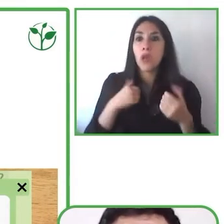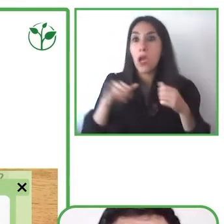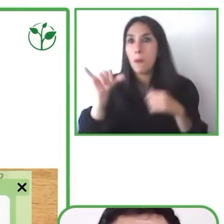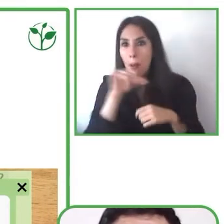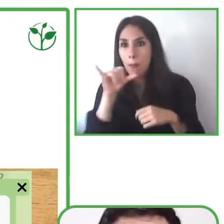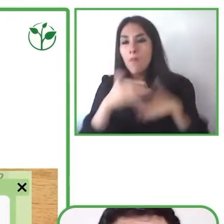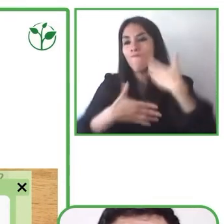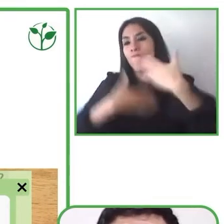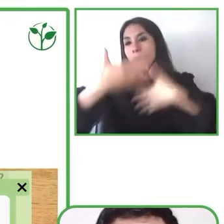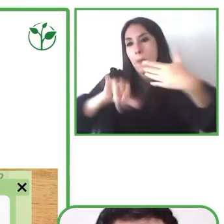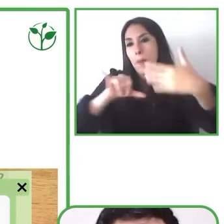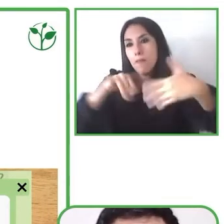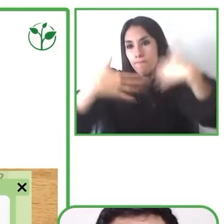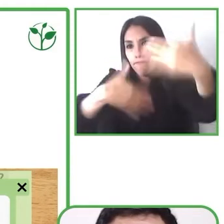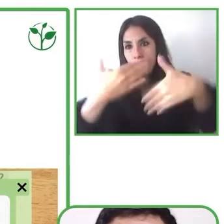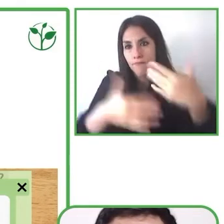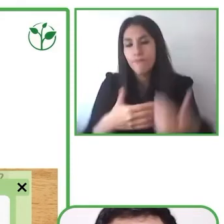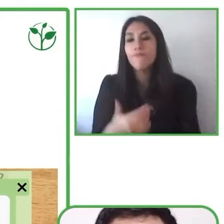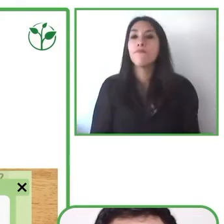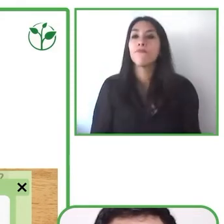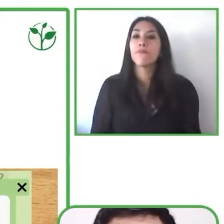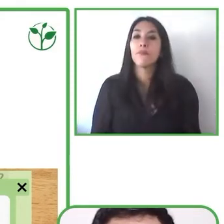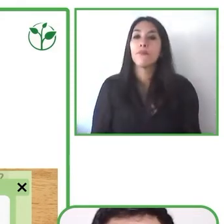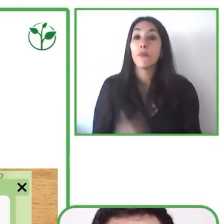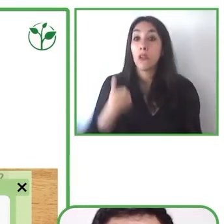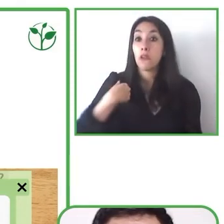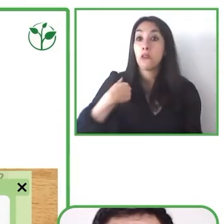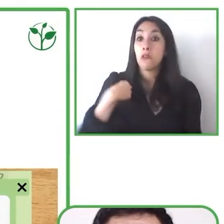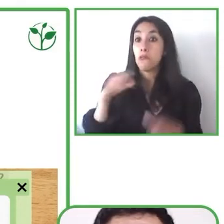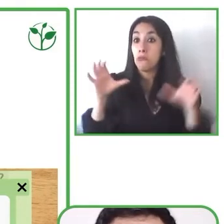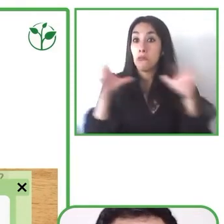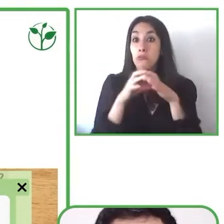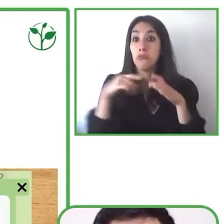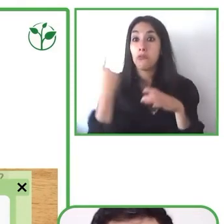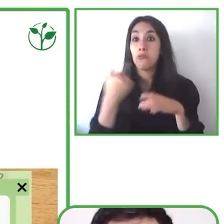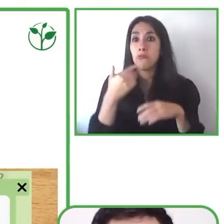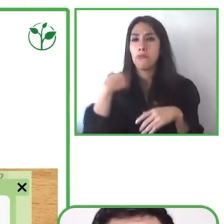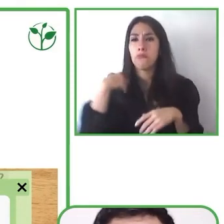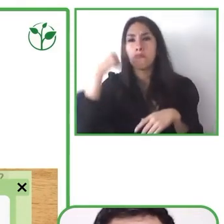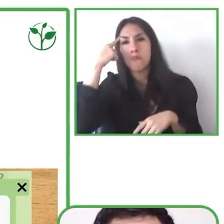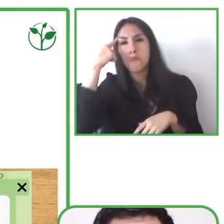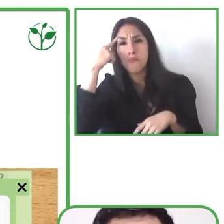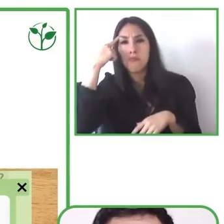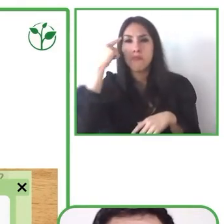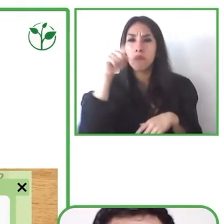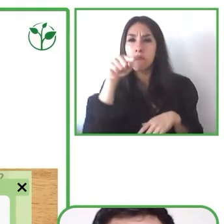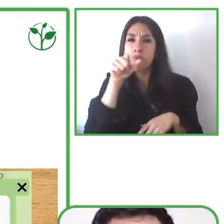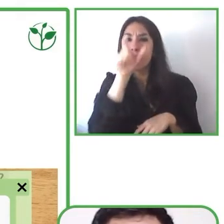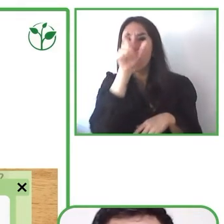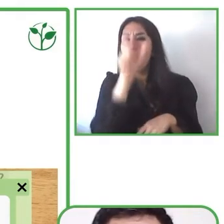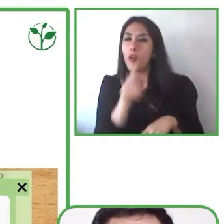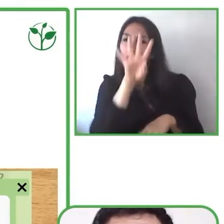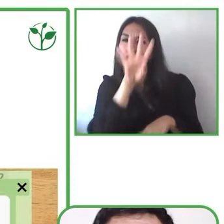We thought about this virtual desk in which users can deploy different